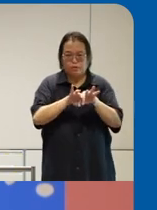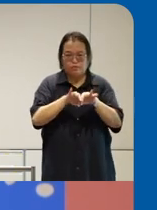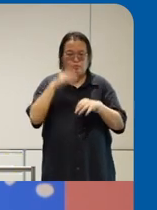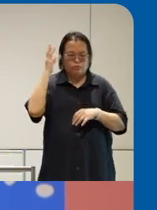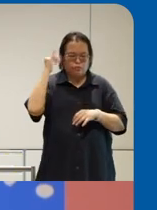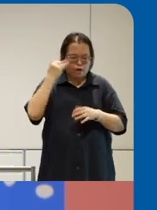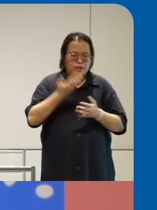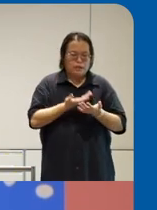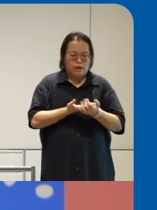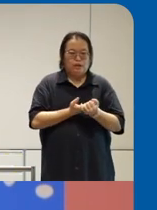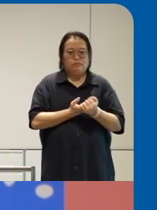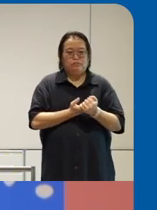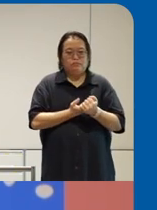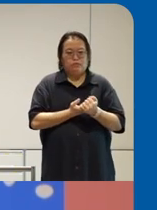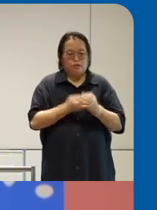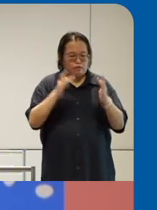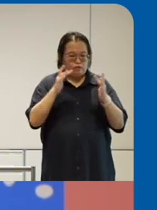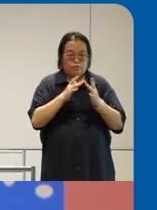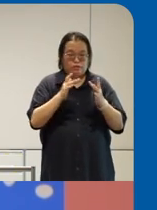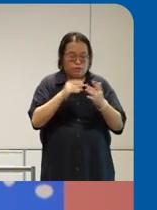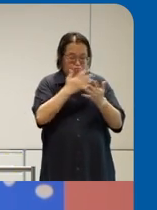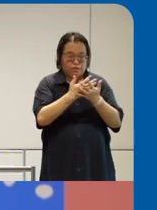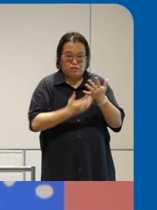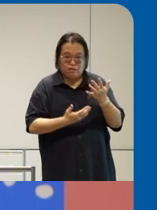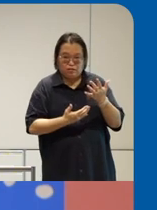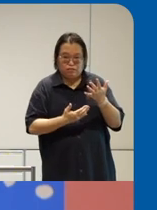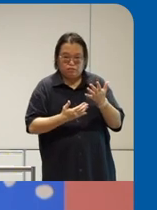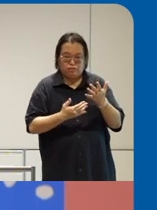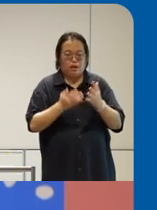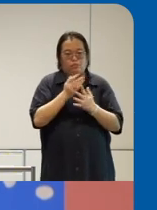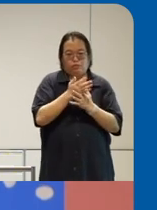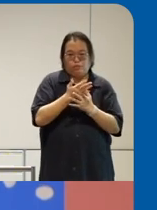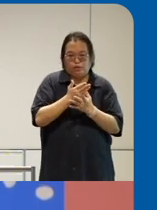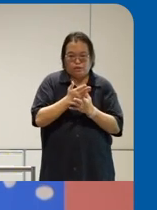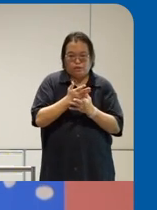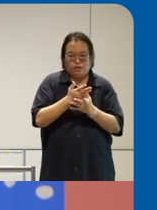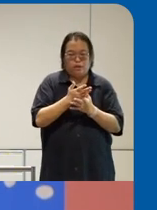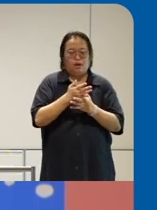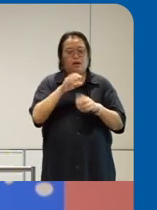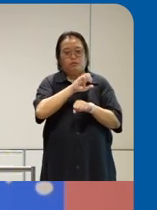through them um contact details uh between Citizen and government goes through the form as well and